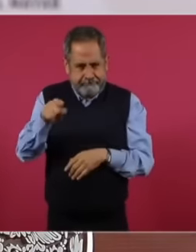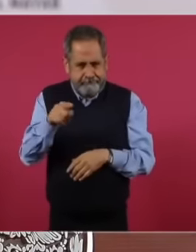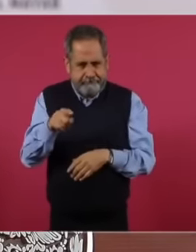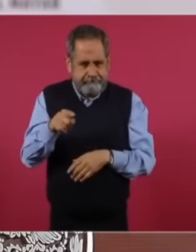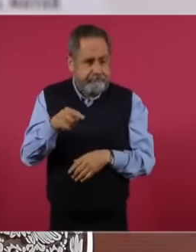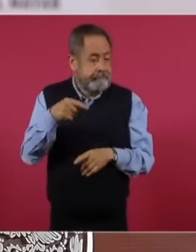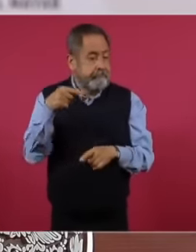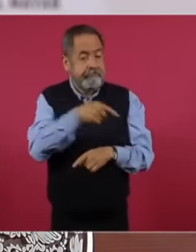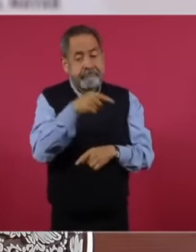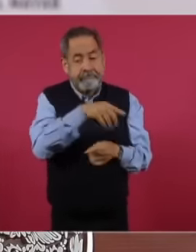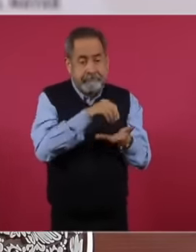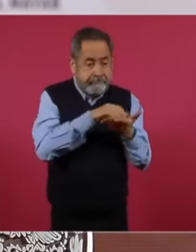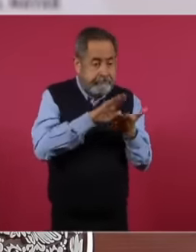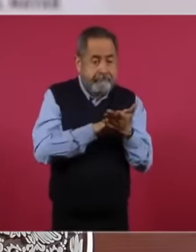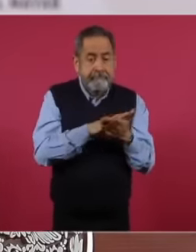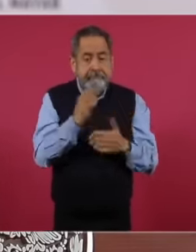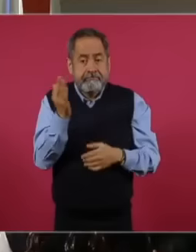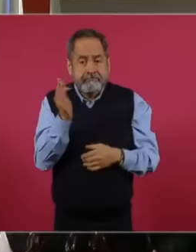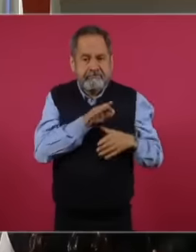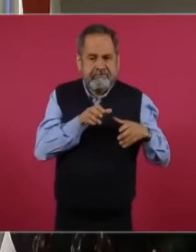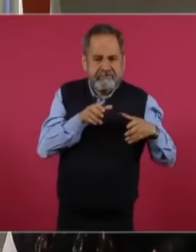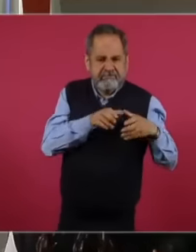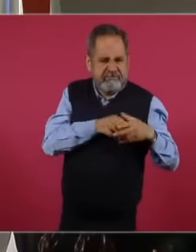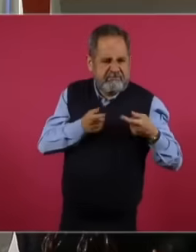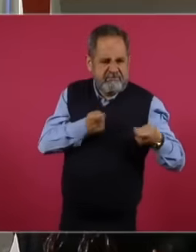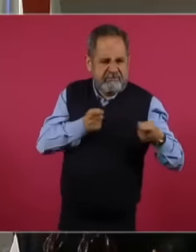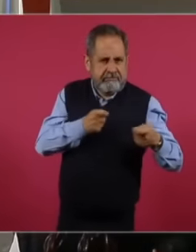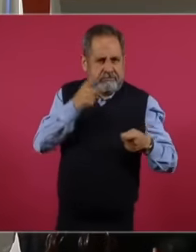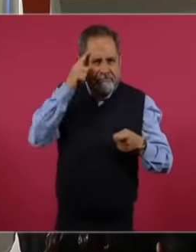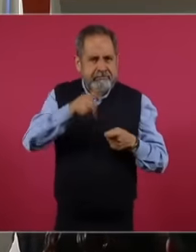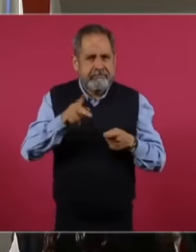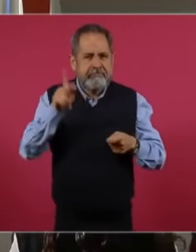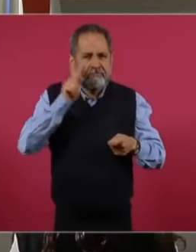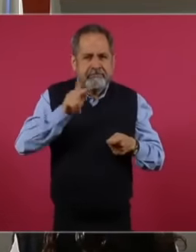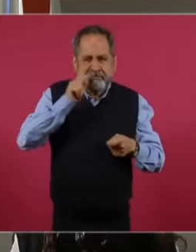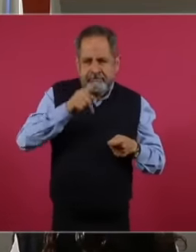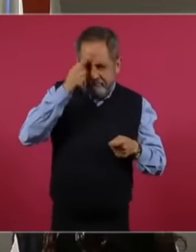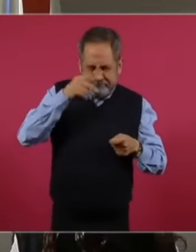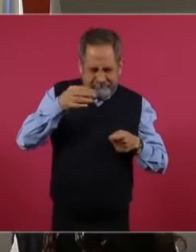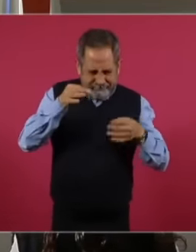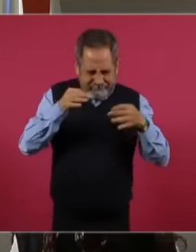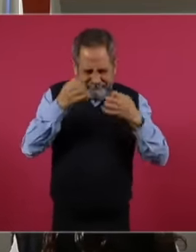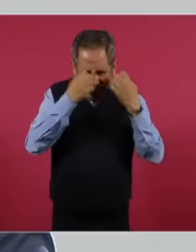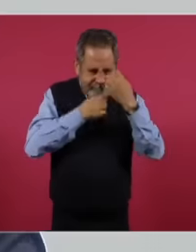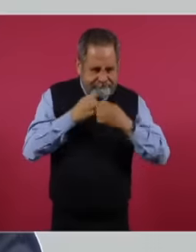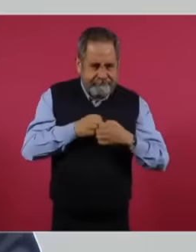to establish a false monopoly in the testing of medicines, particularly generic ones,